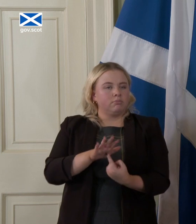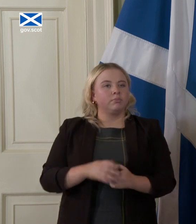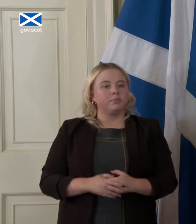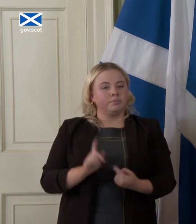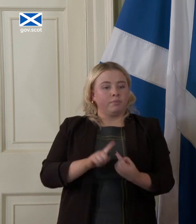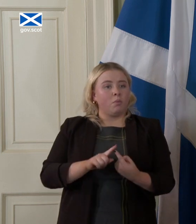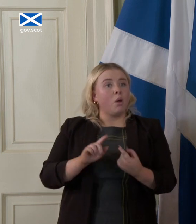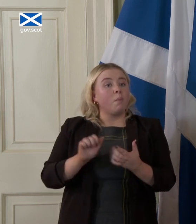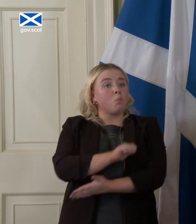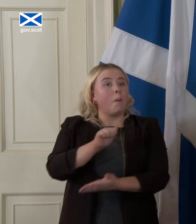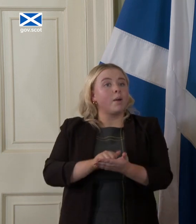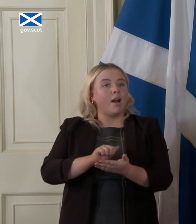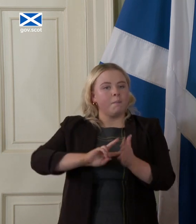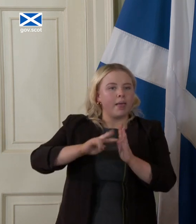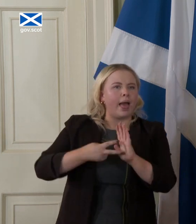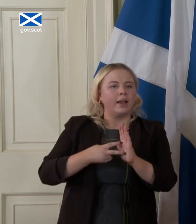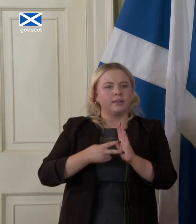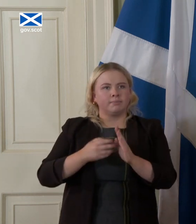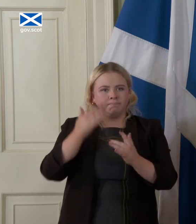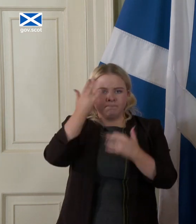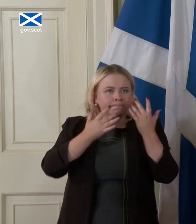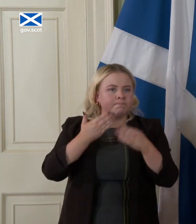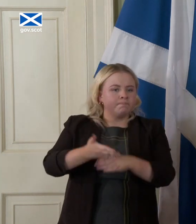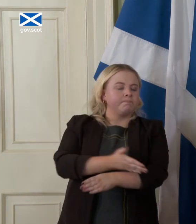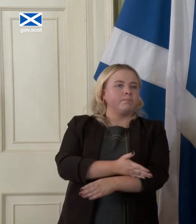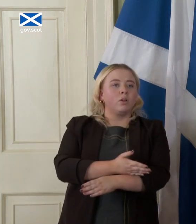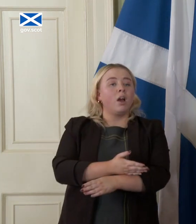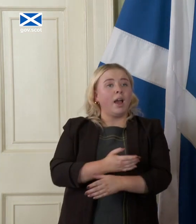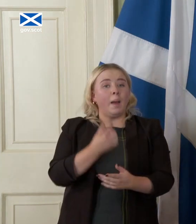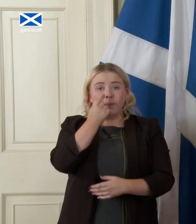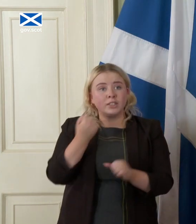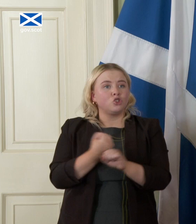ability to do that in a way that doesn't disrupt trade, trade between Scotland and England is